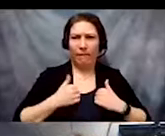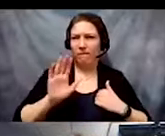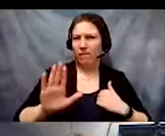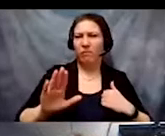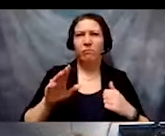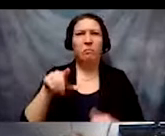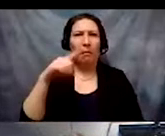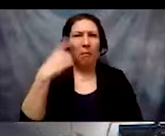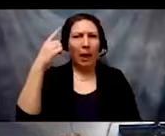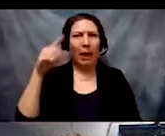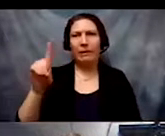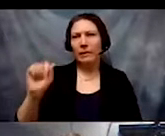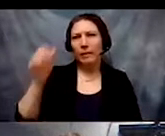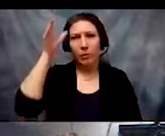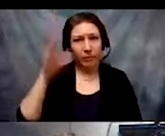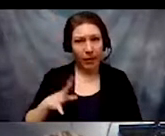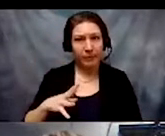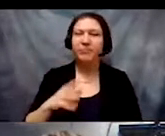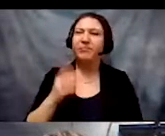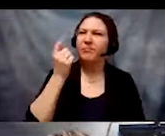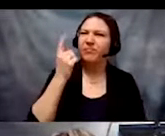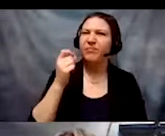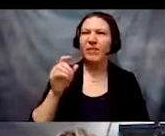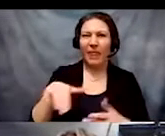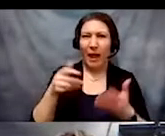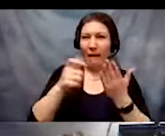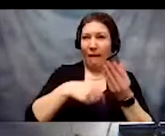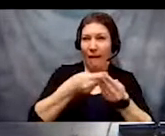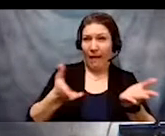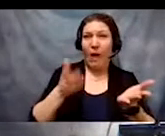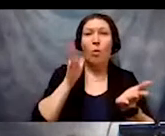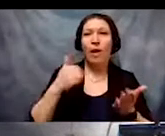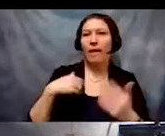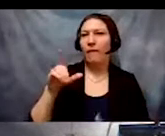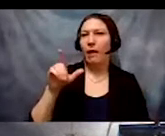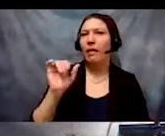will be posted in the accessible handout for this session.